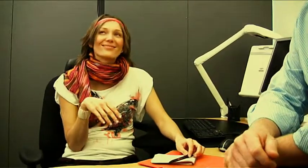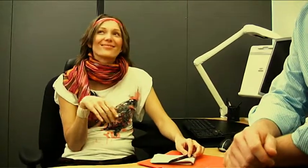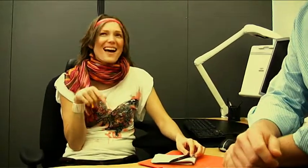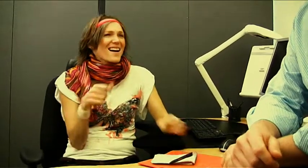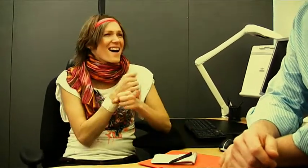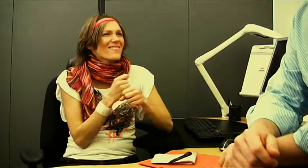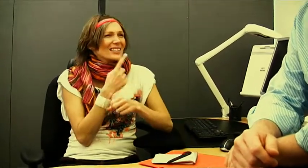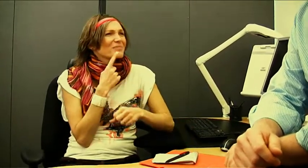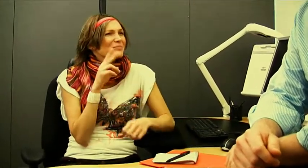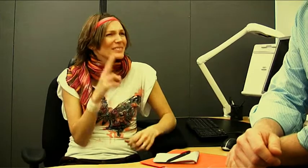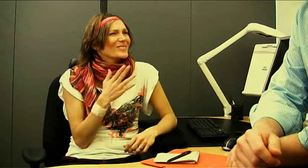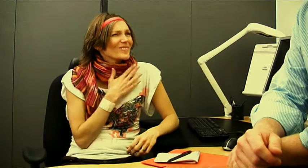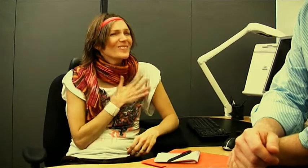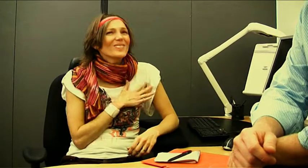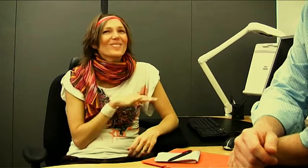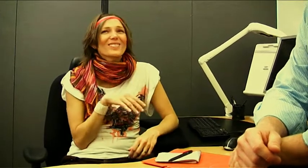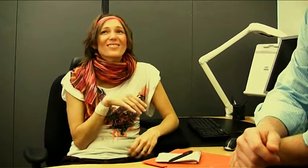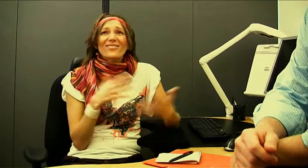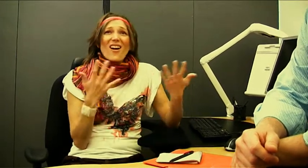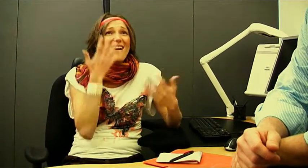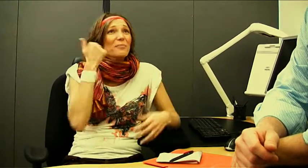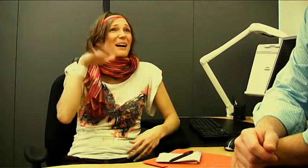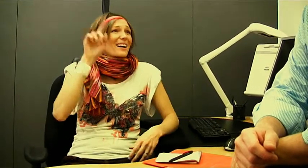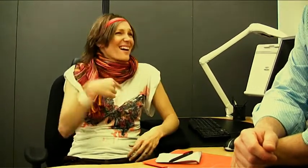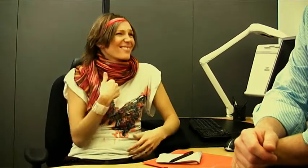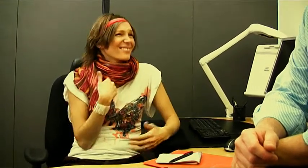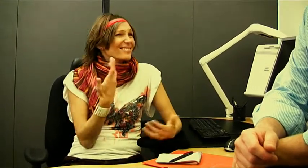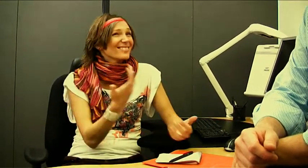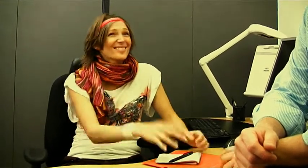The coffee is good here, what more do you need?